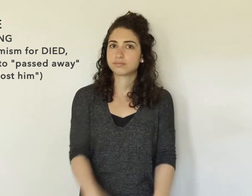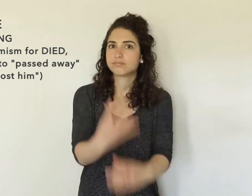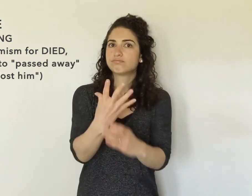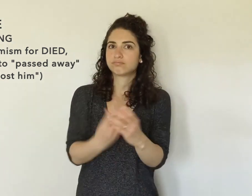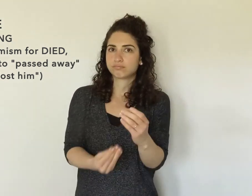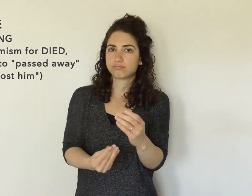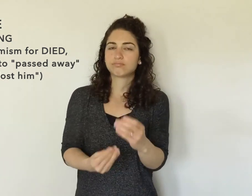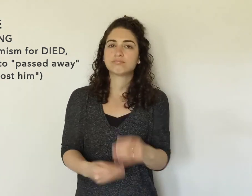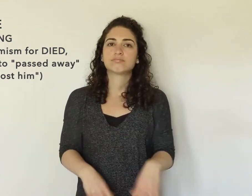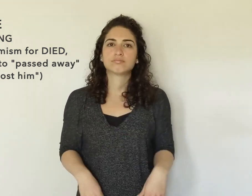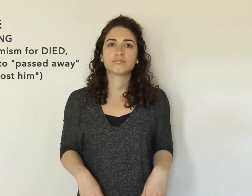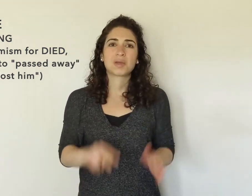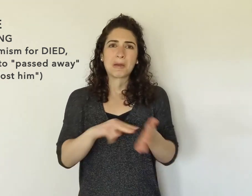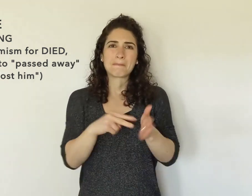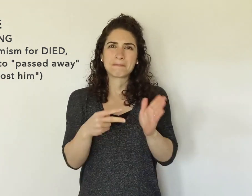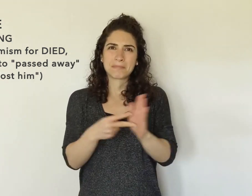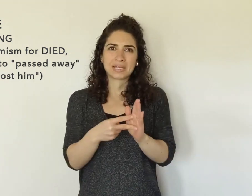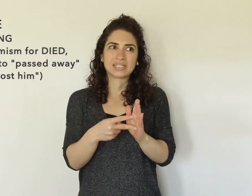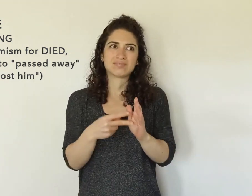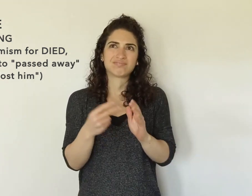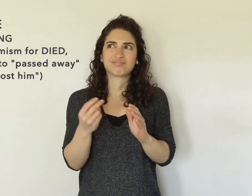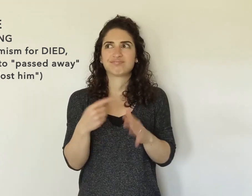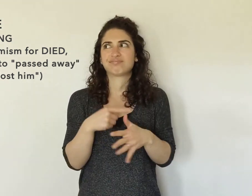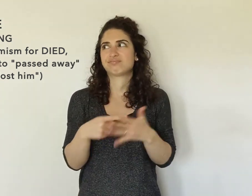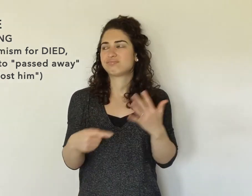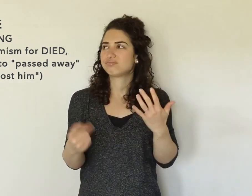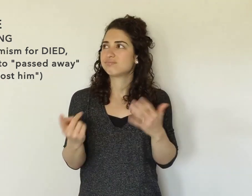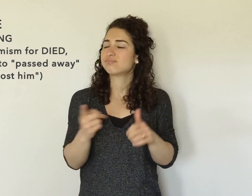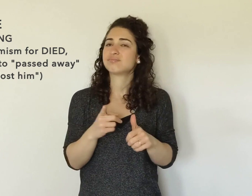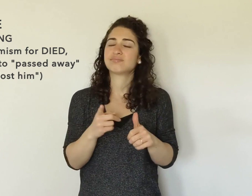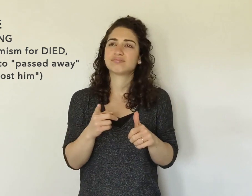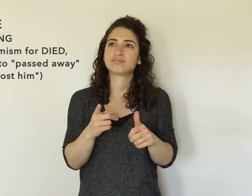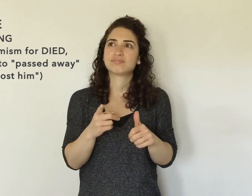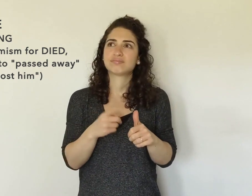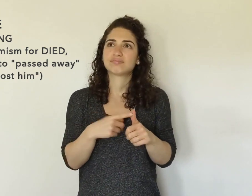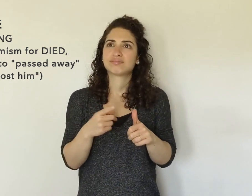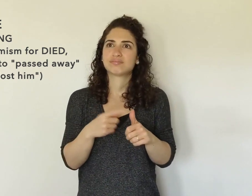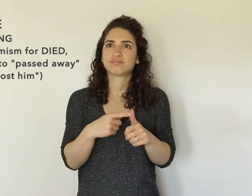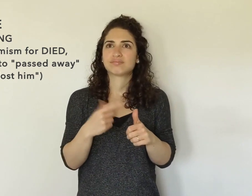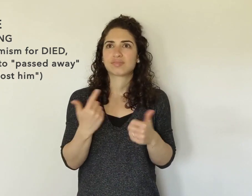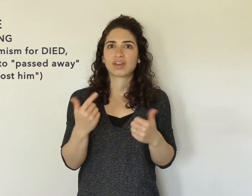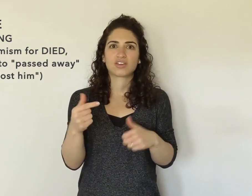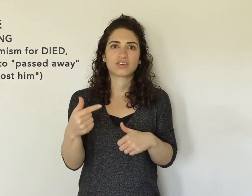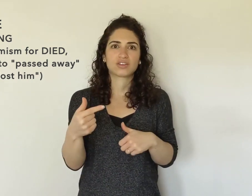GONE, and it means that... a number of words...